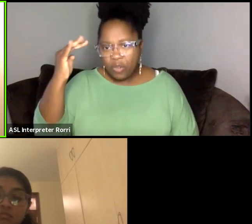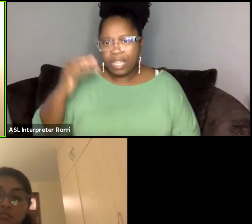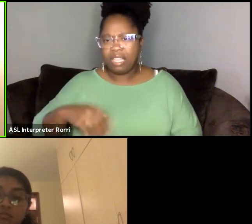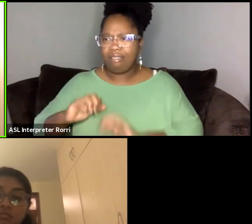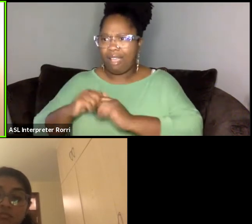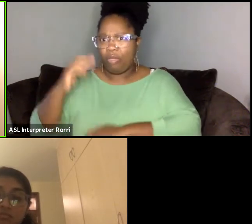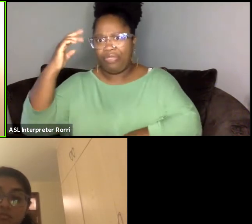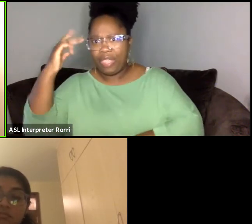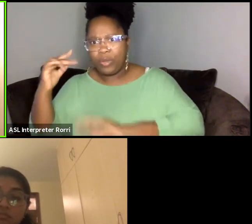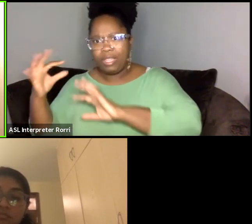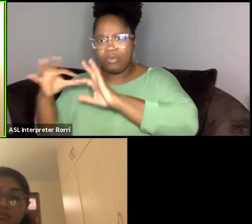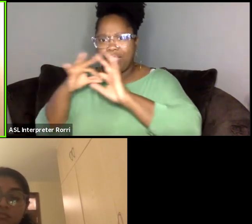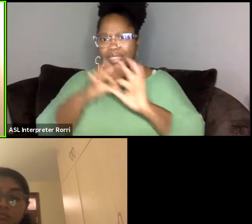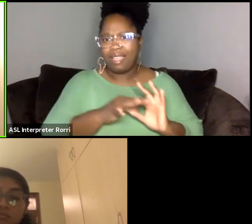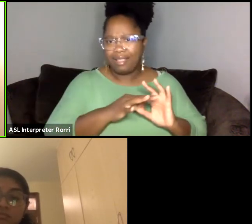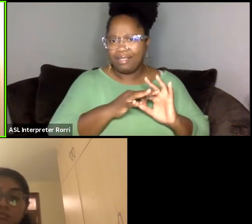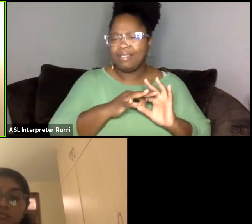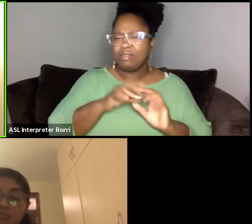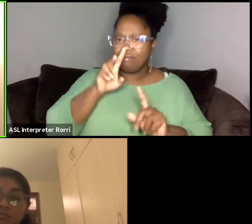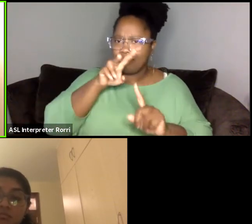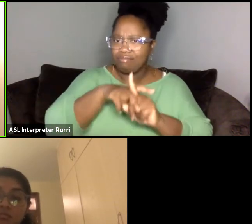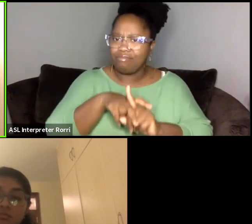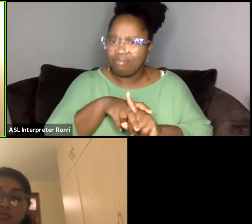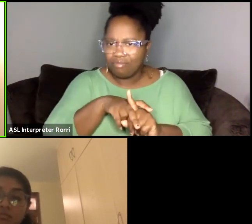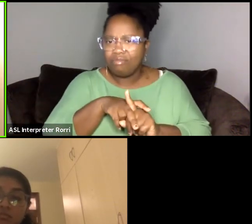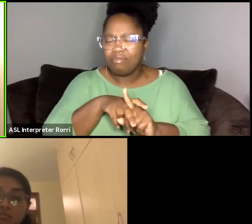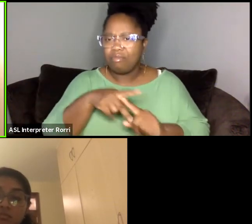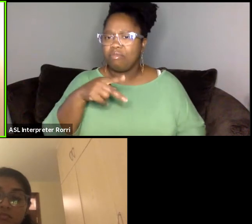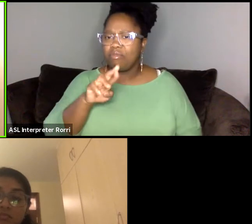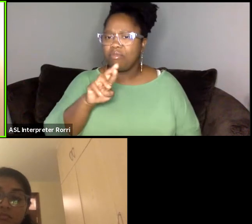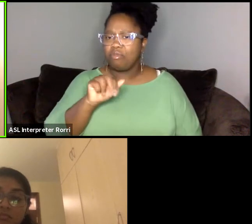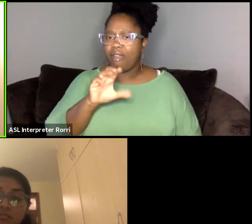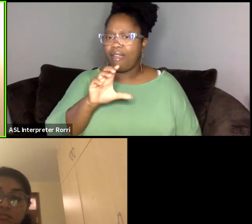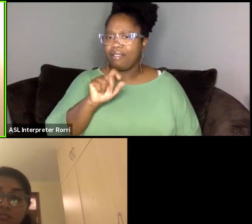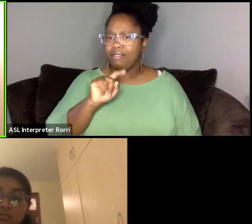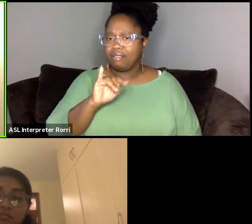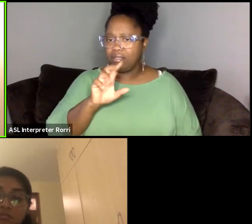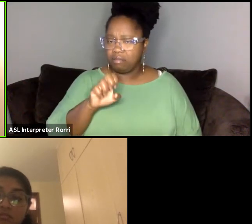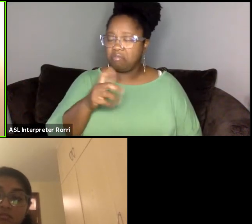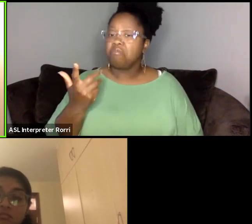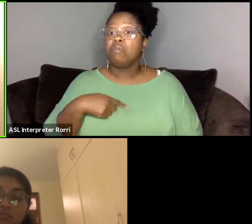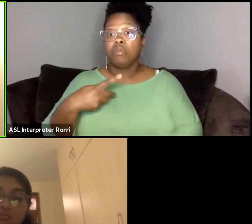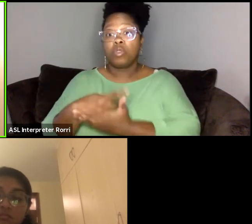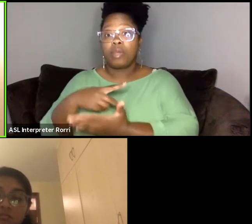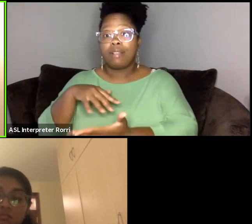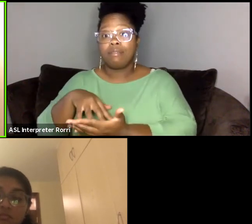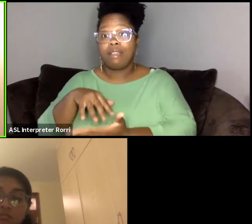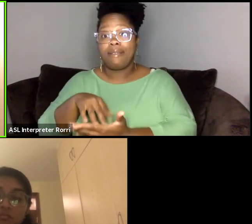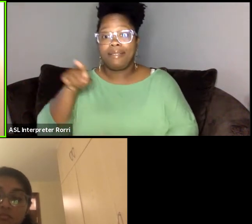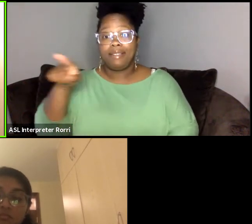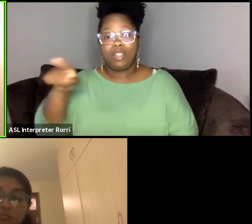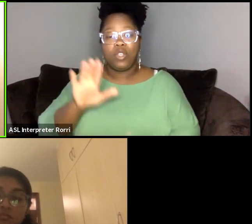And so I ended up doing a graduate study at the University of Florida and then also earning